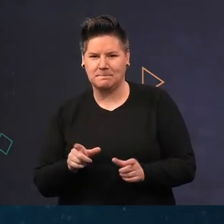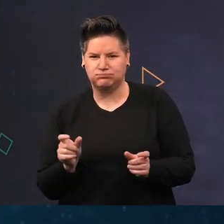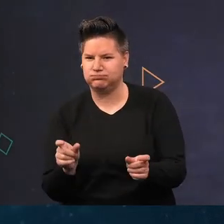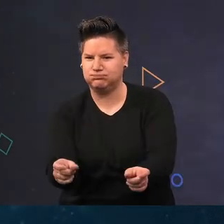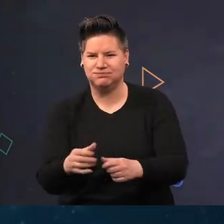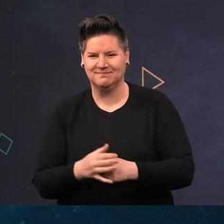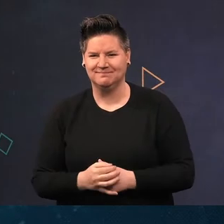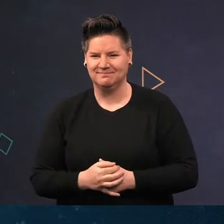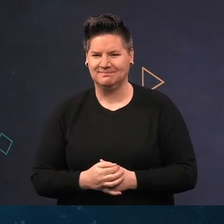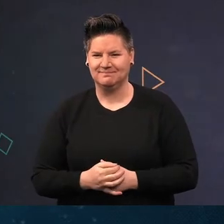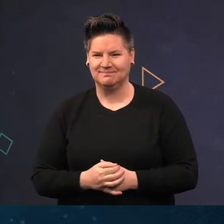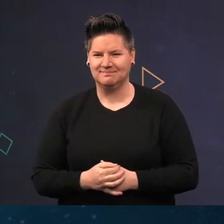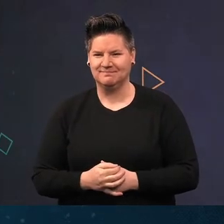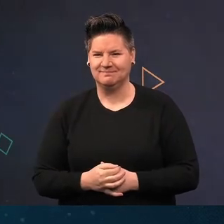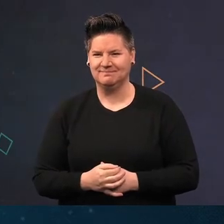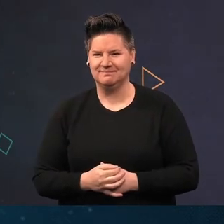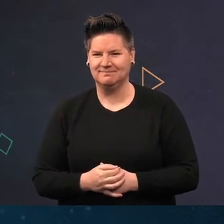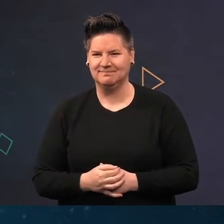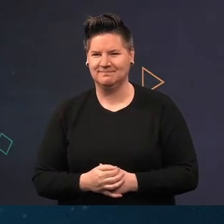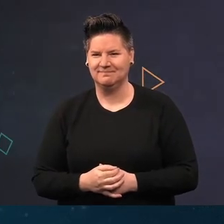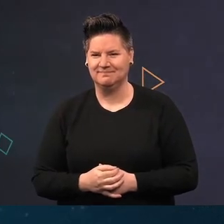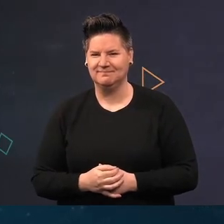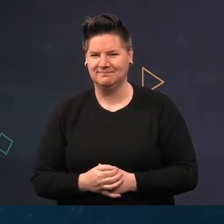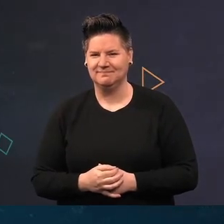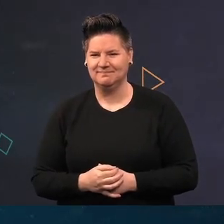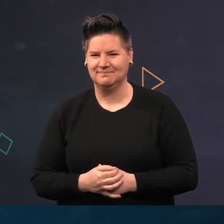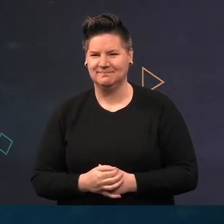So when disturbed like this it can scuttle out of the way